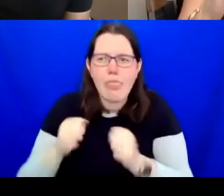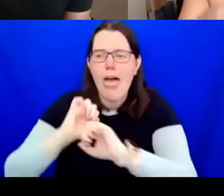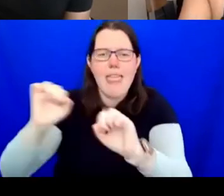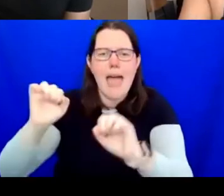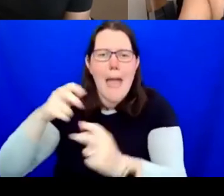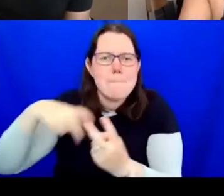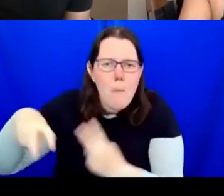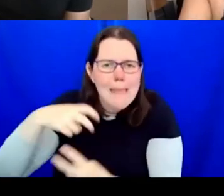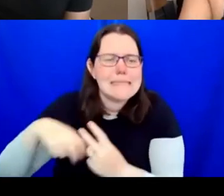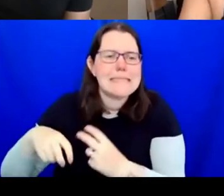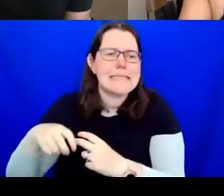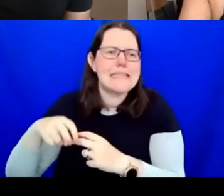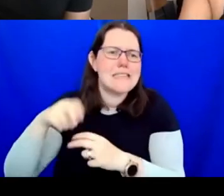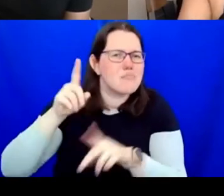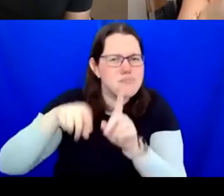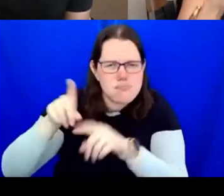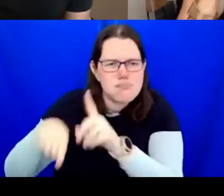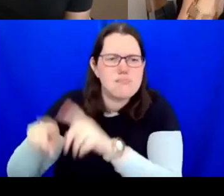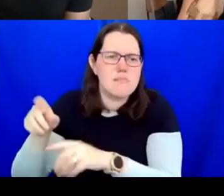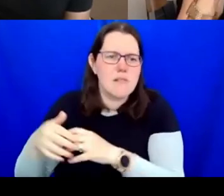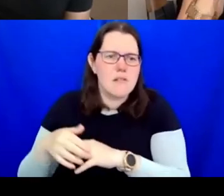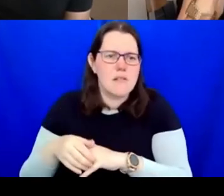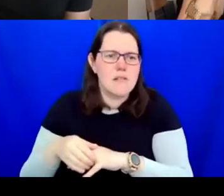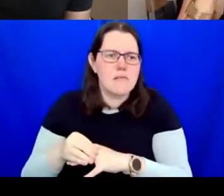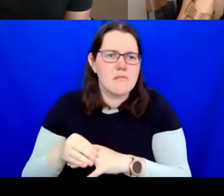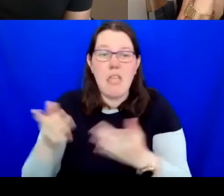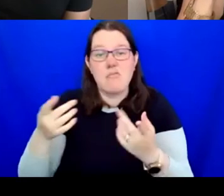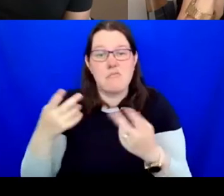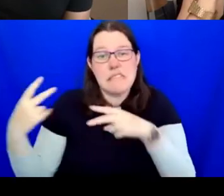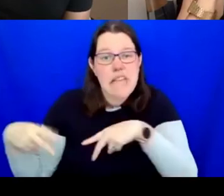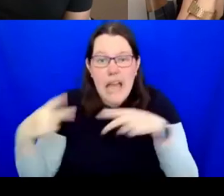and across the board, of course, because we're not sensitive, it is dance, film and theatre, et